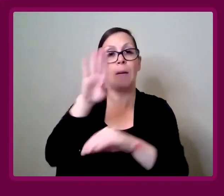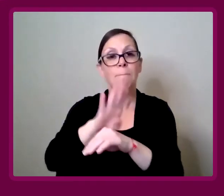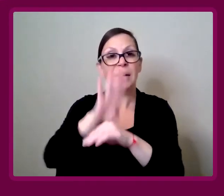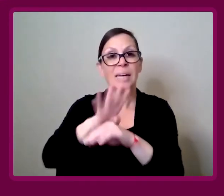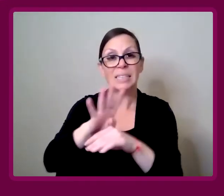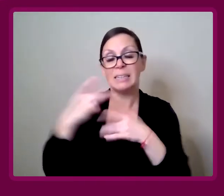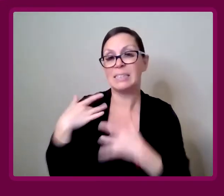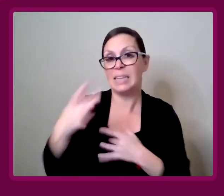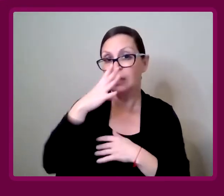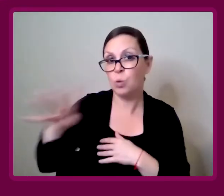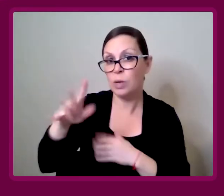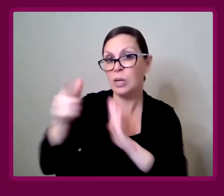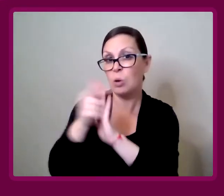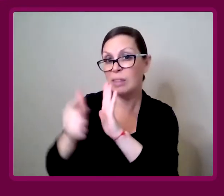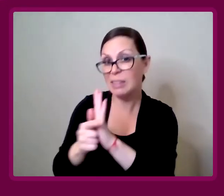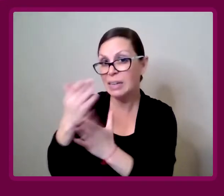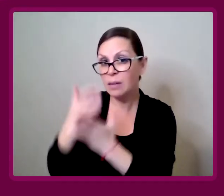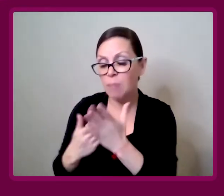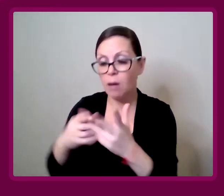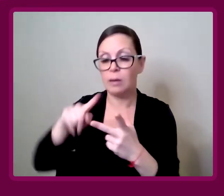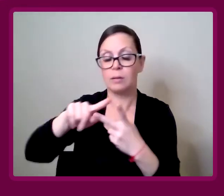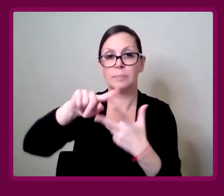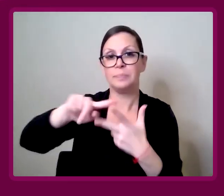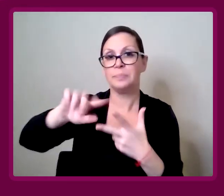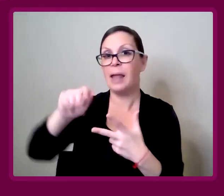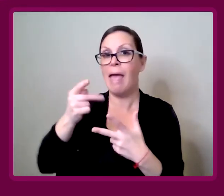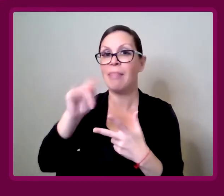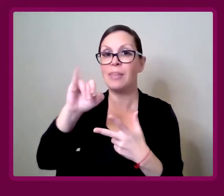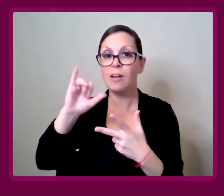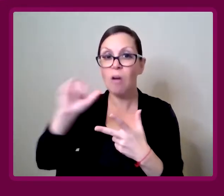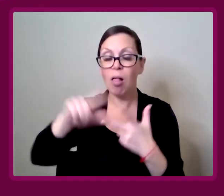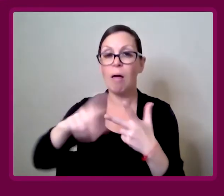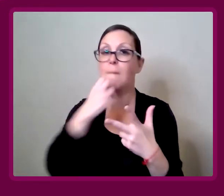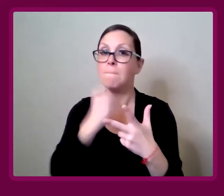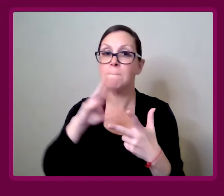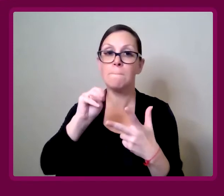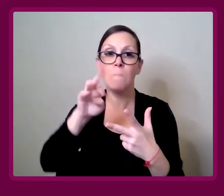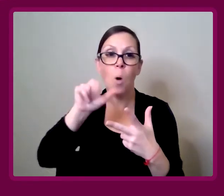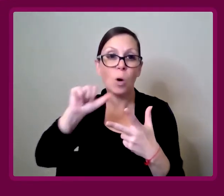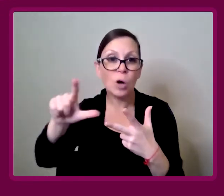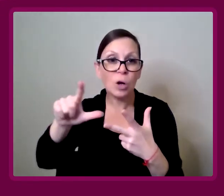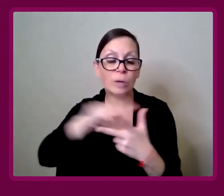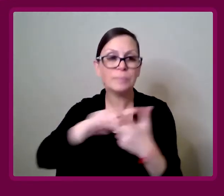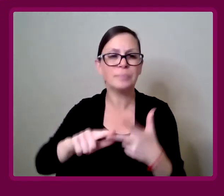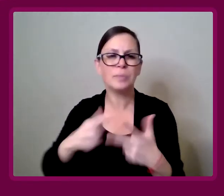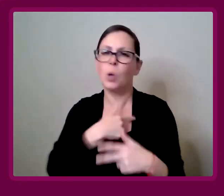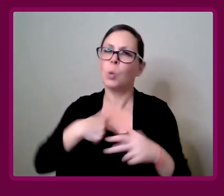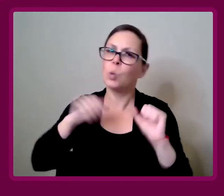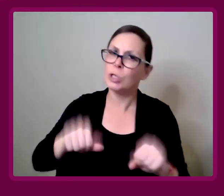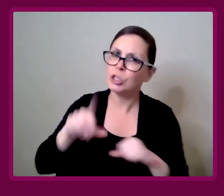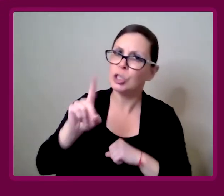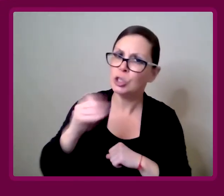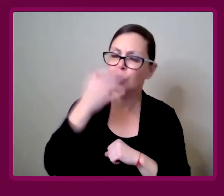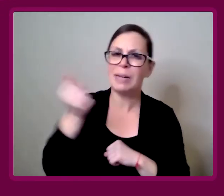Businesses, ignoring the legal side, the ethical, the moral issues, that we should do because